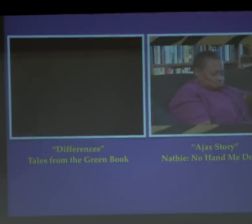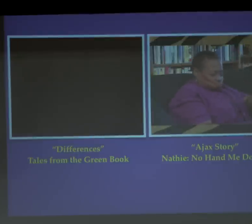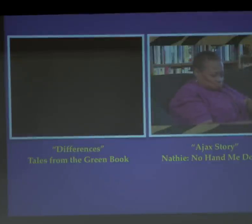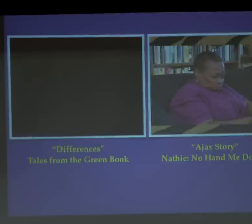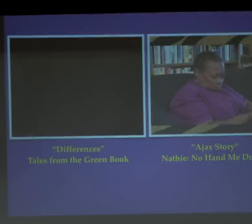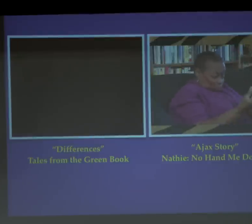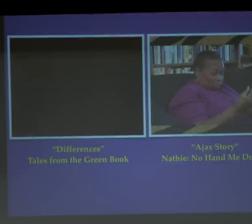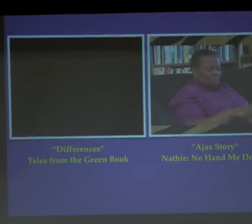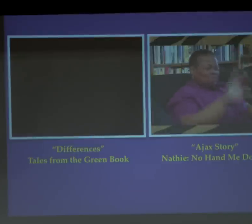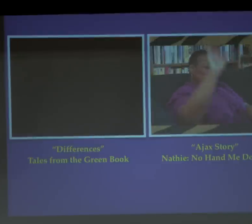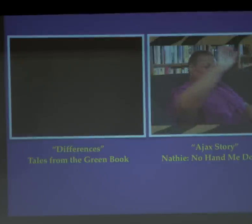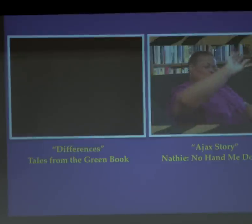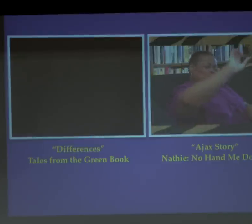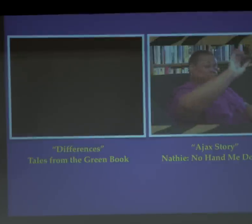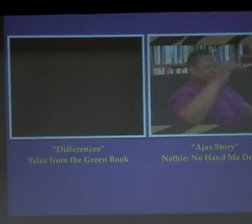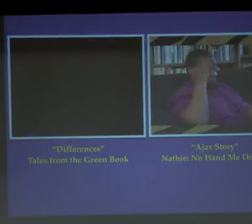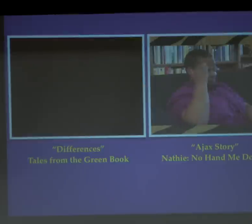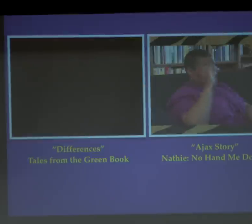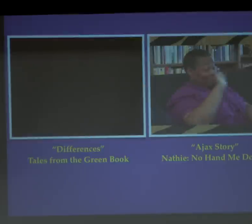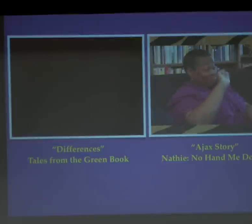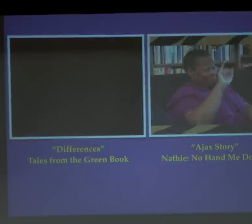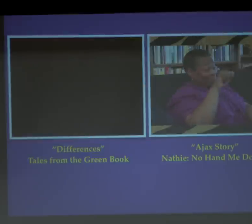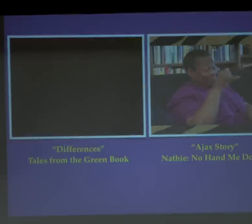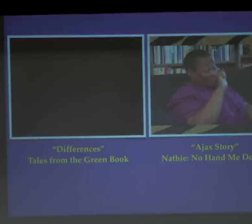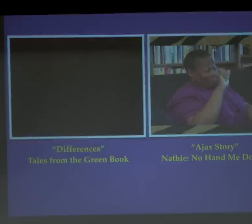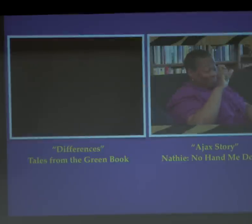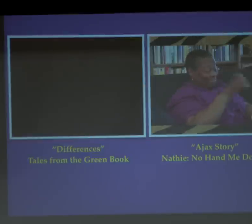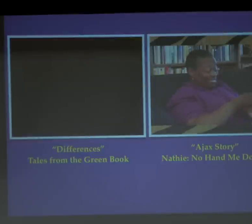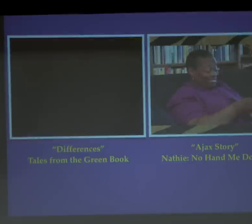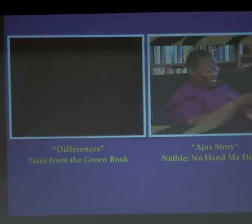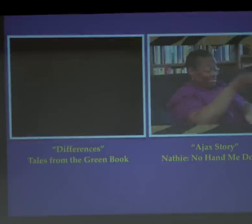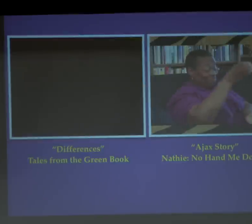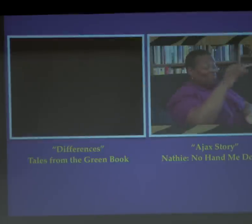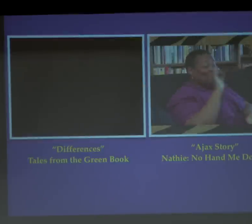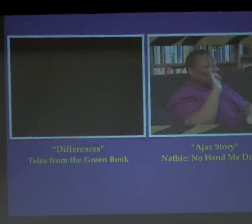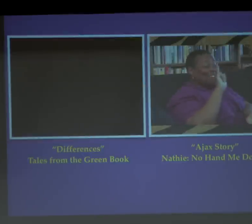and wet them under the faucet, and then they shook a huge can of Ajax,